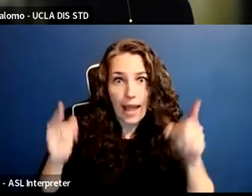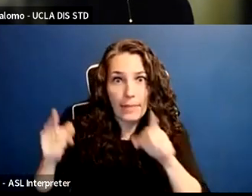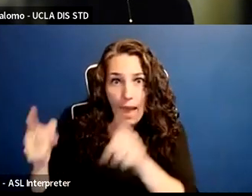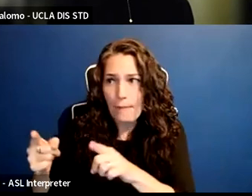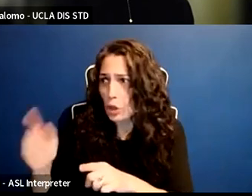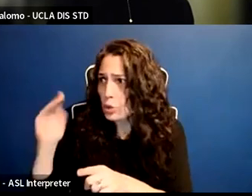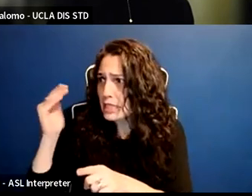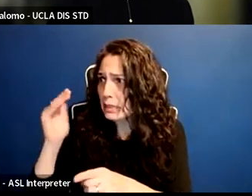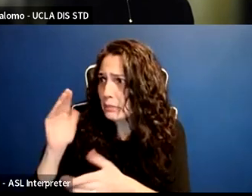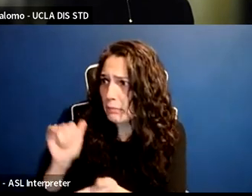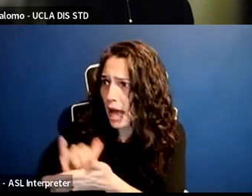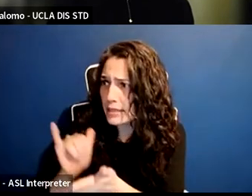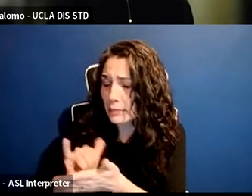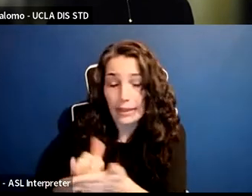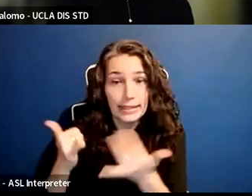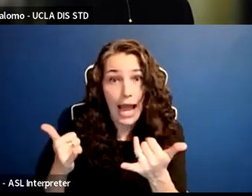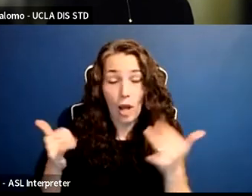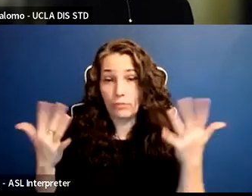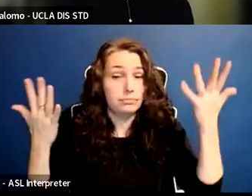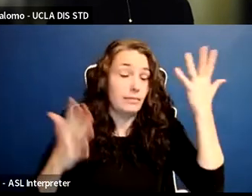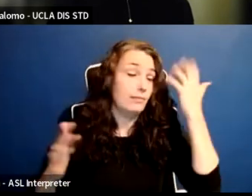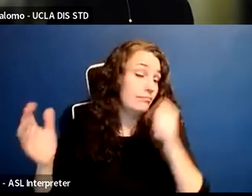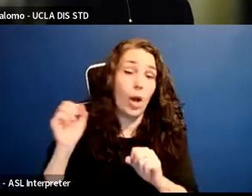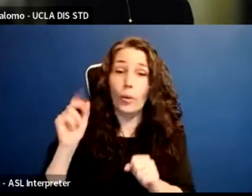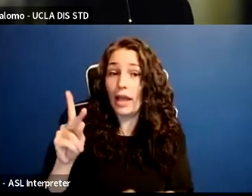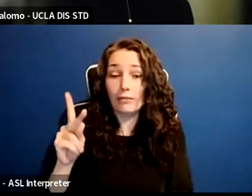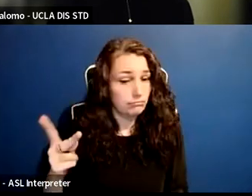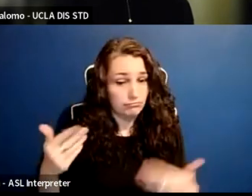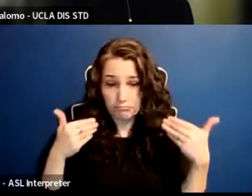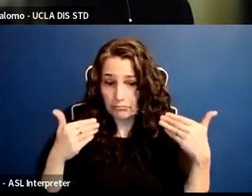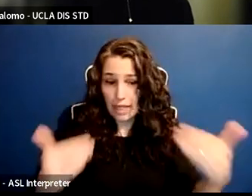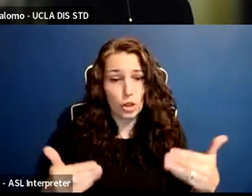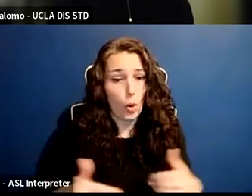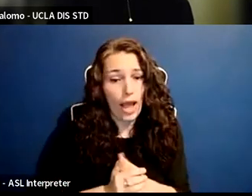Why not, like bring in and pursue goals and dreams and programs